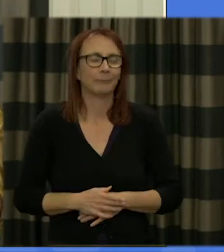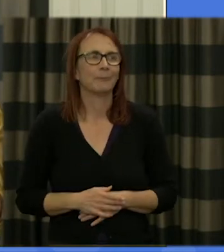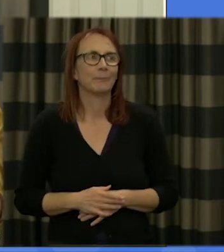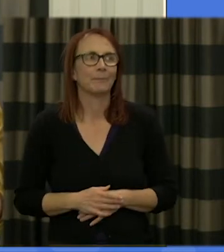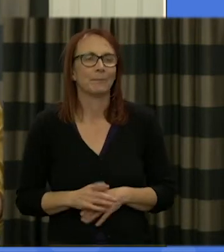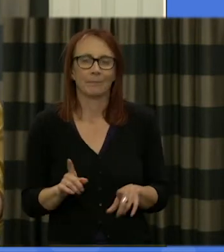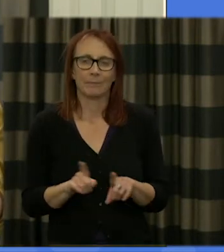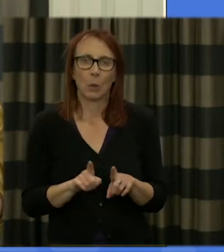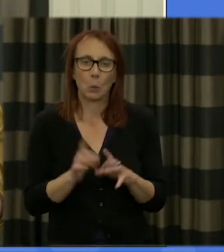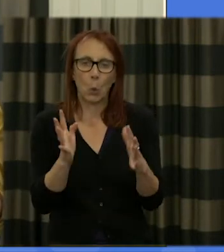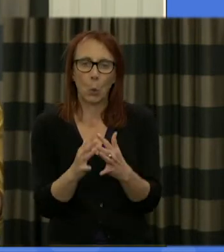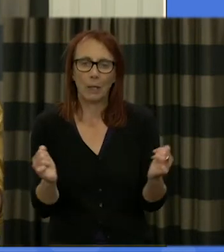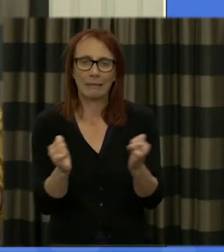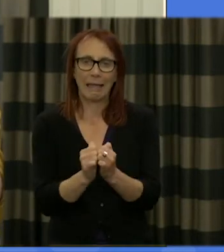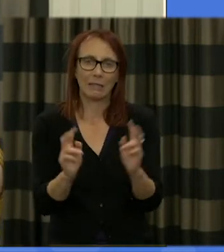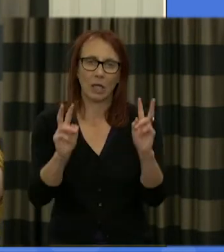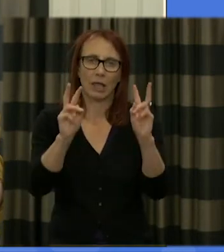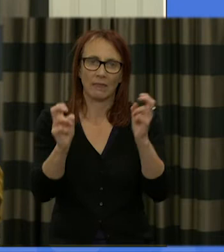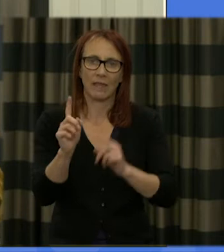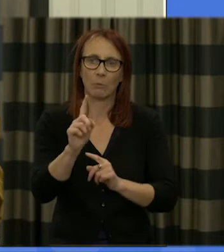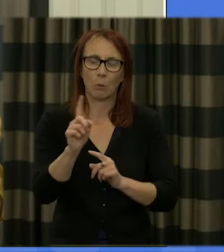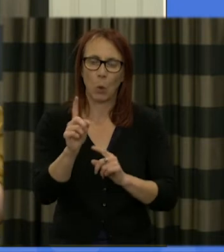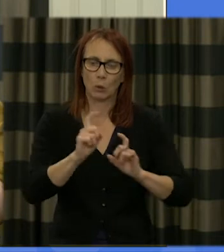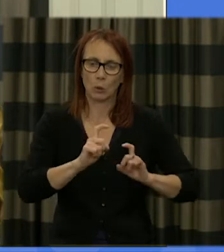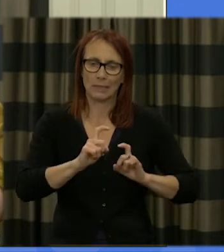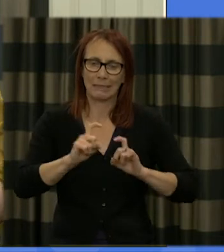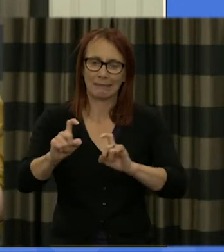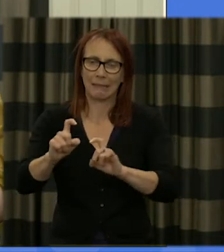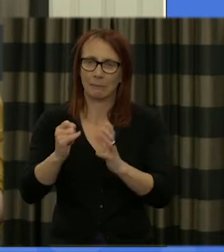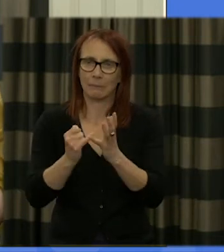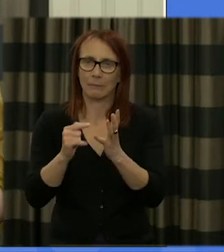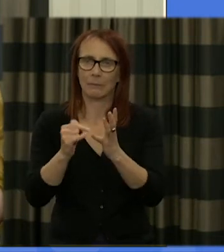sustainability so we Alan and myself will be listening intently to the